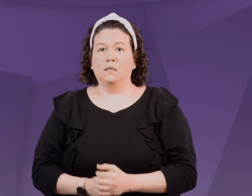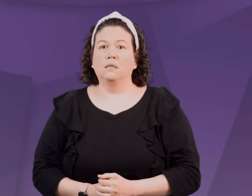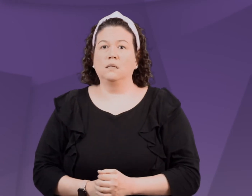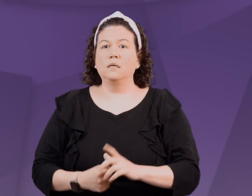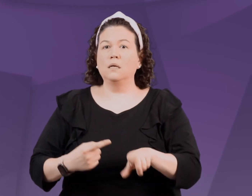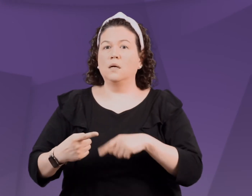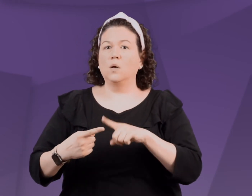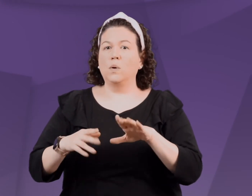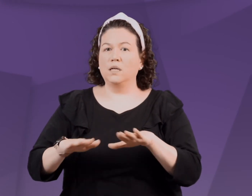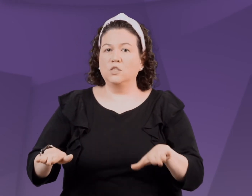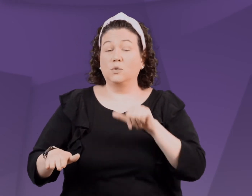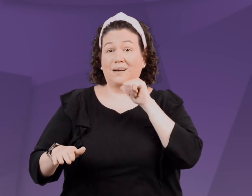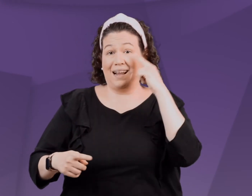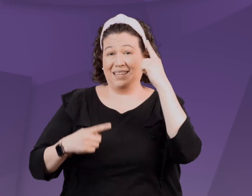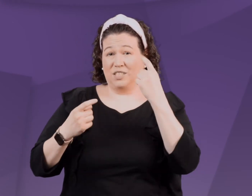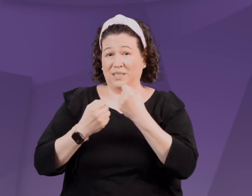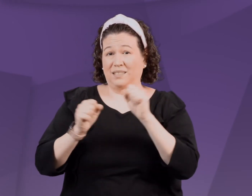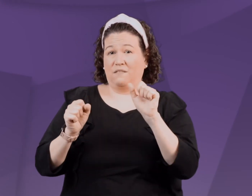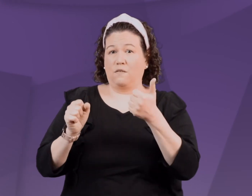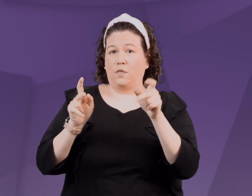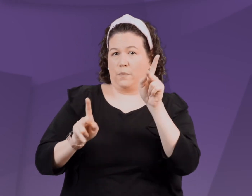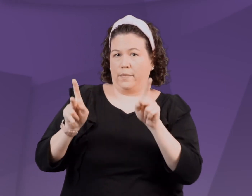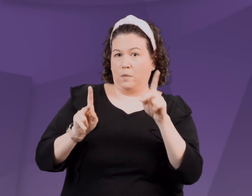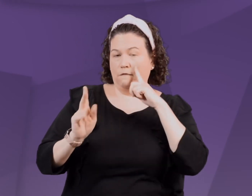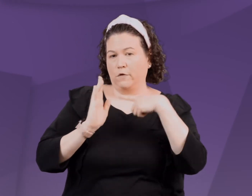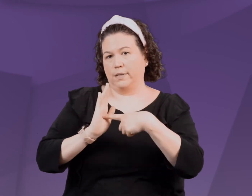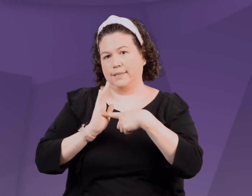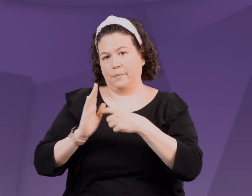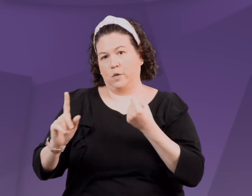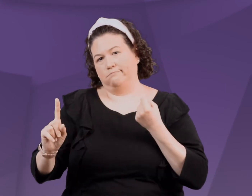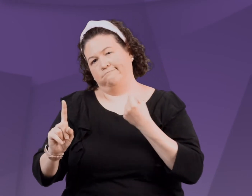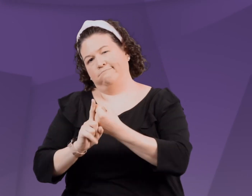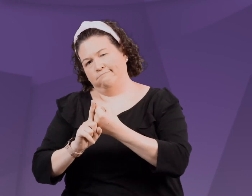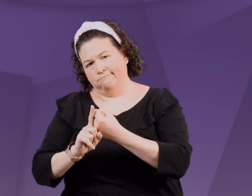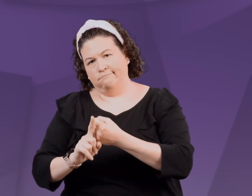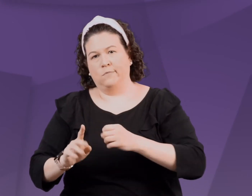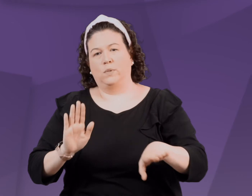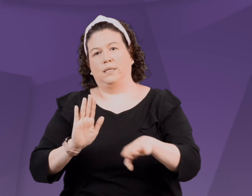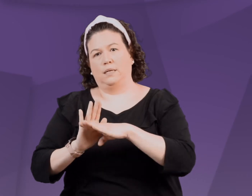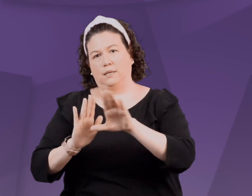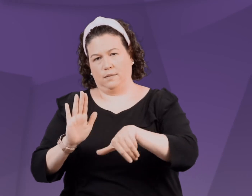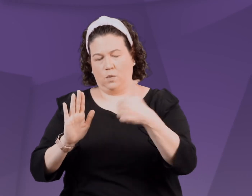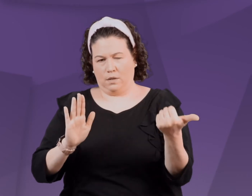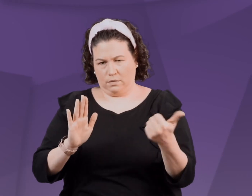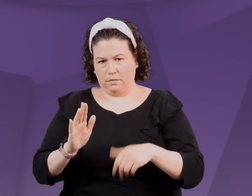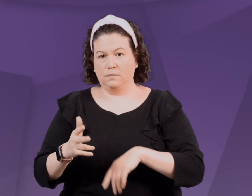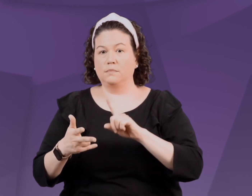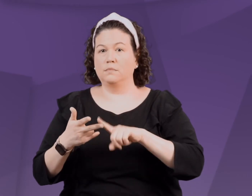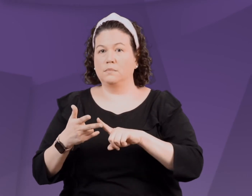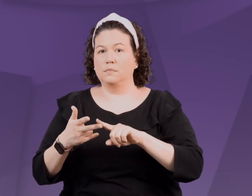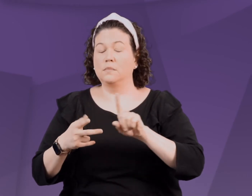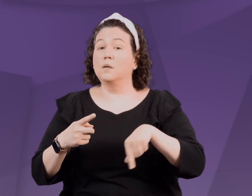Eke. When they're not considering the safety of others such as when they hit or kick another person.